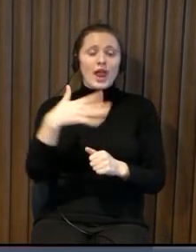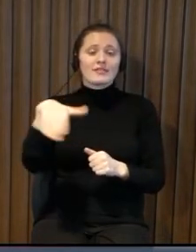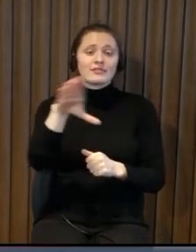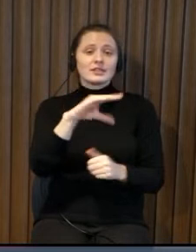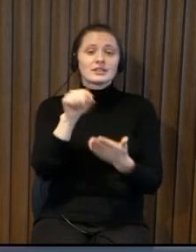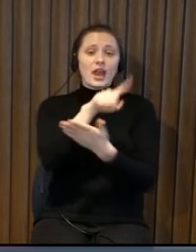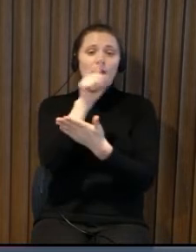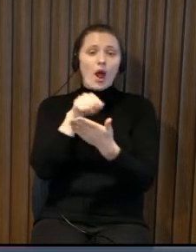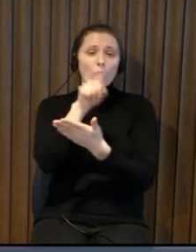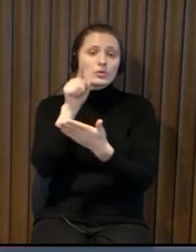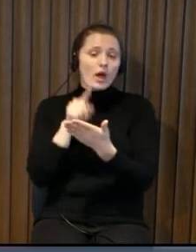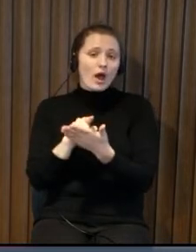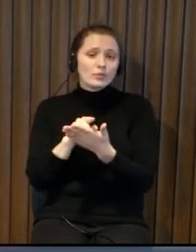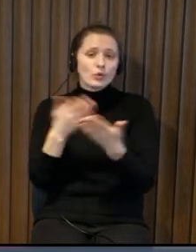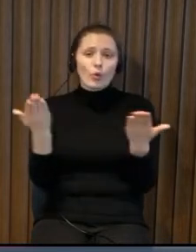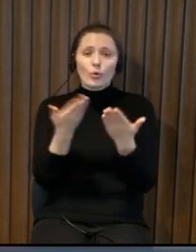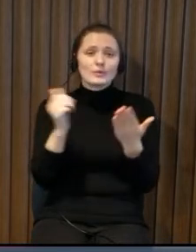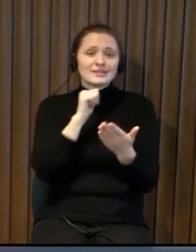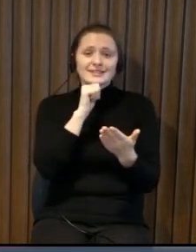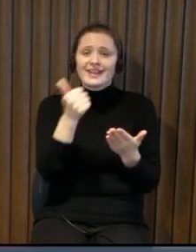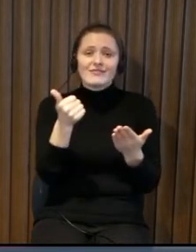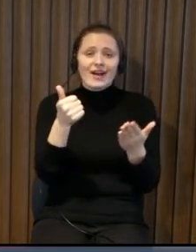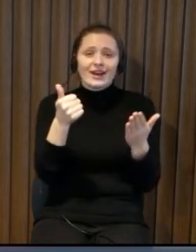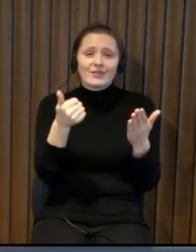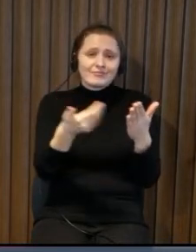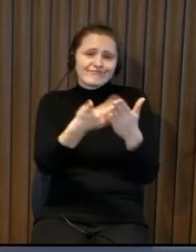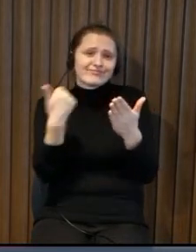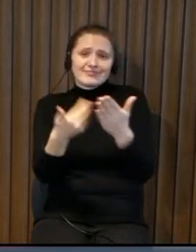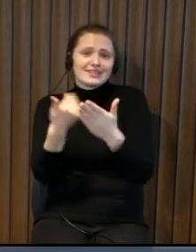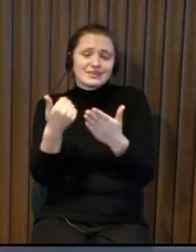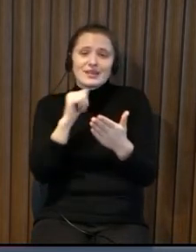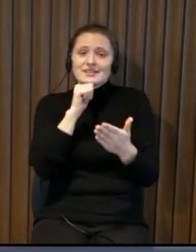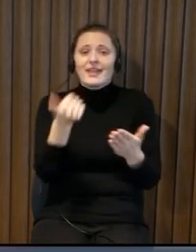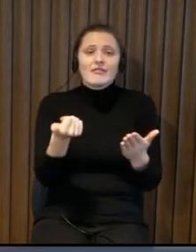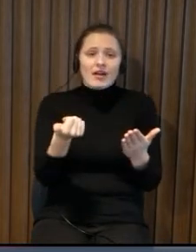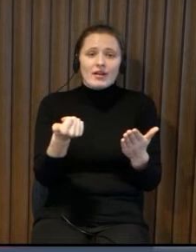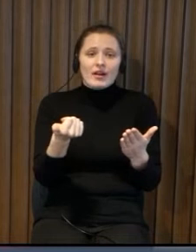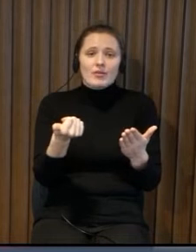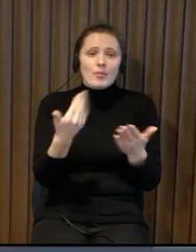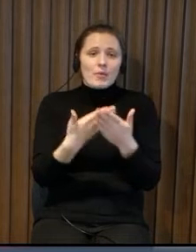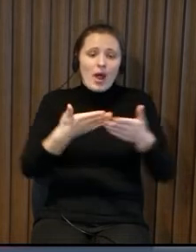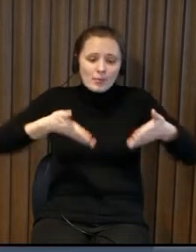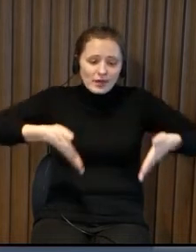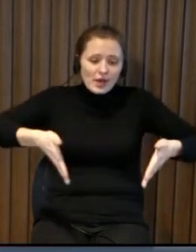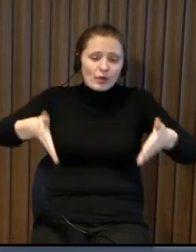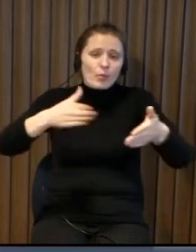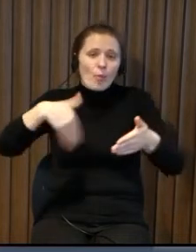so all these are the issues and questions so we cannot take anything out we cannot